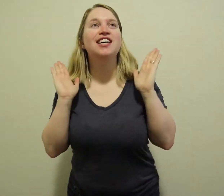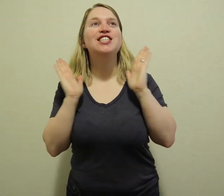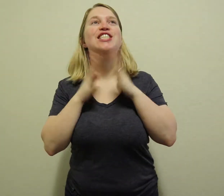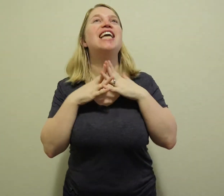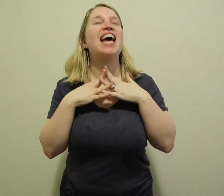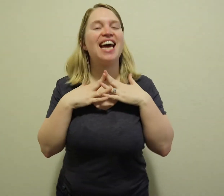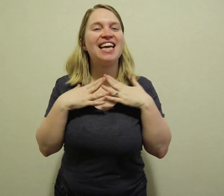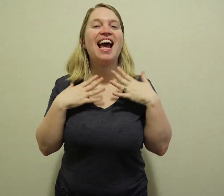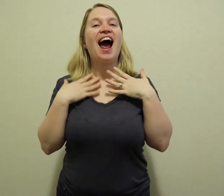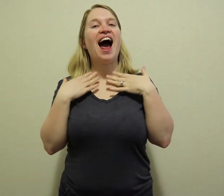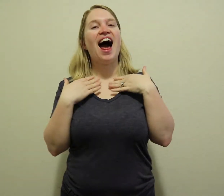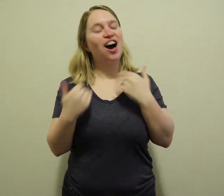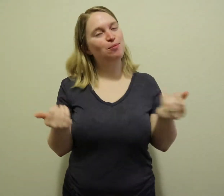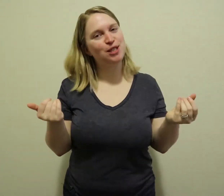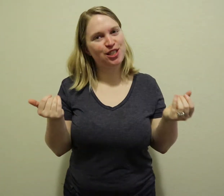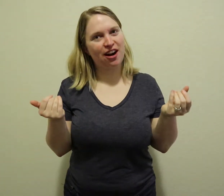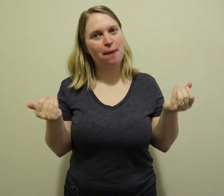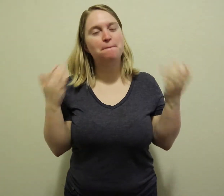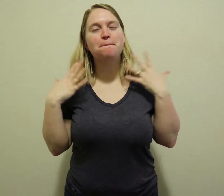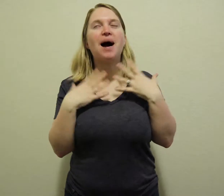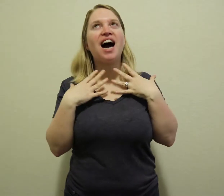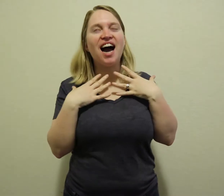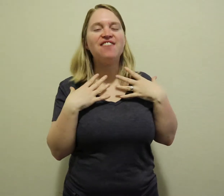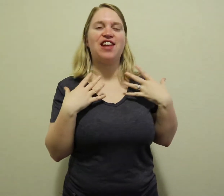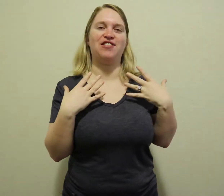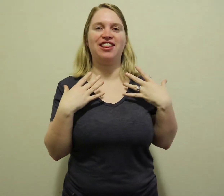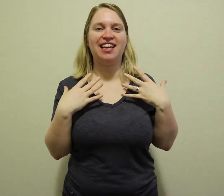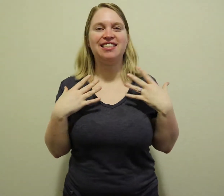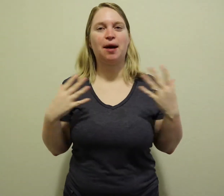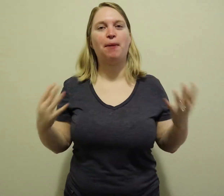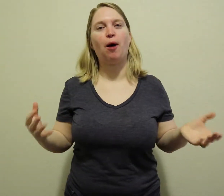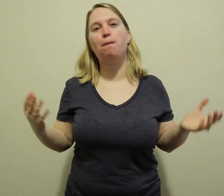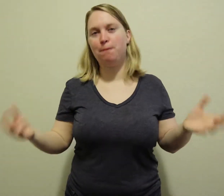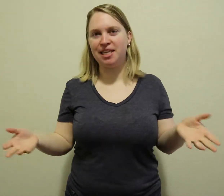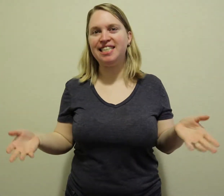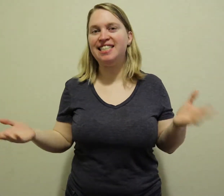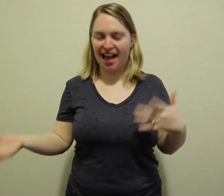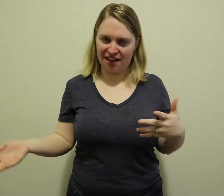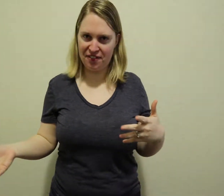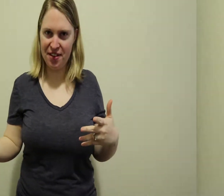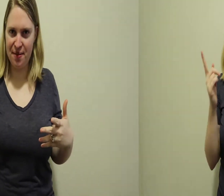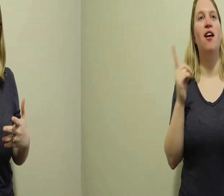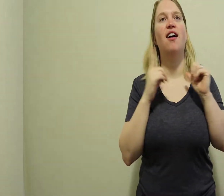Today, I'll be sharing my favorite things about being deaf